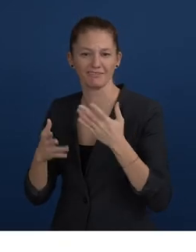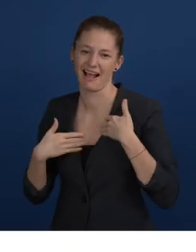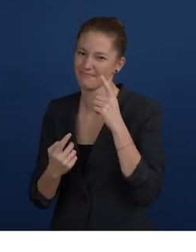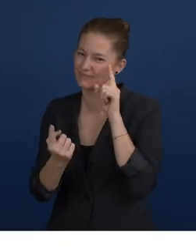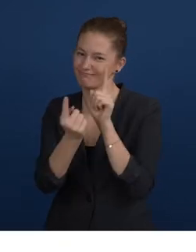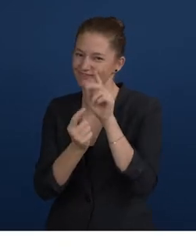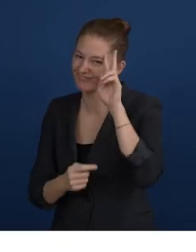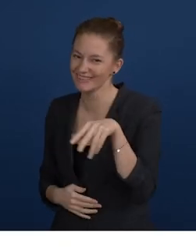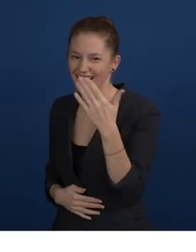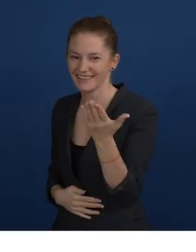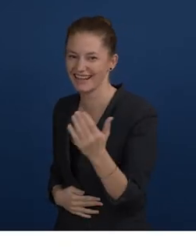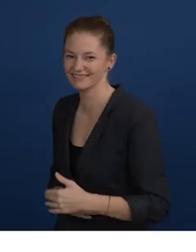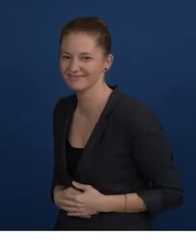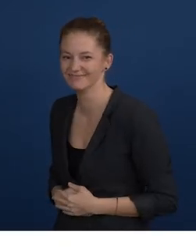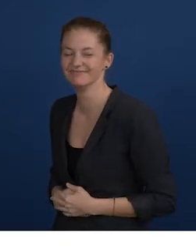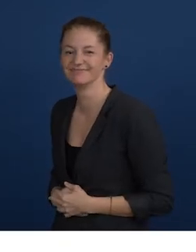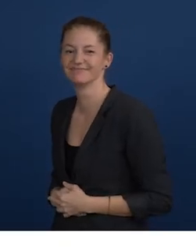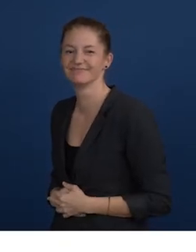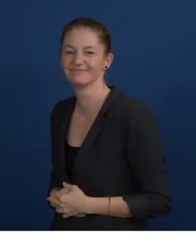Says Faustino Cuadrado from App&Town Compagnon.